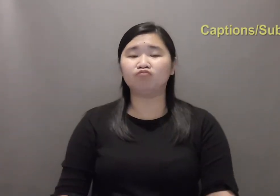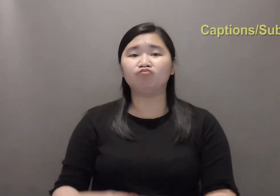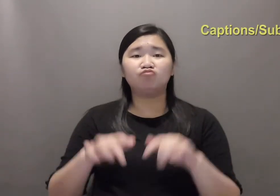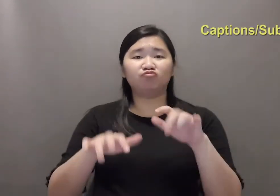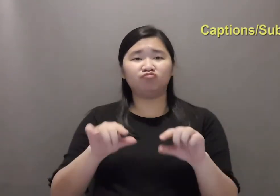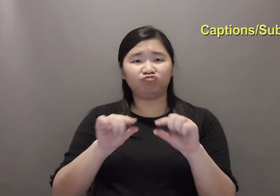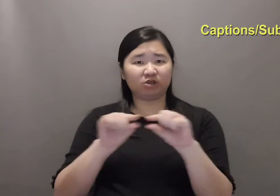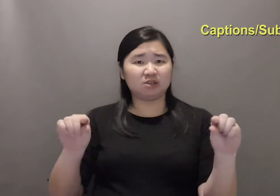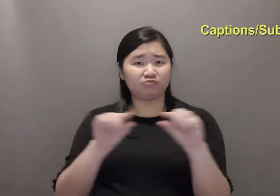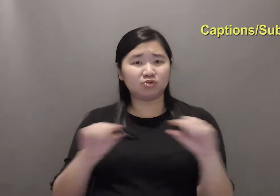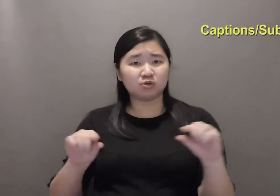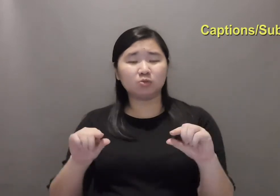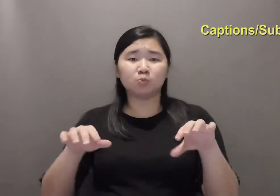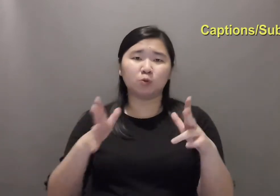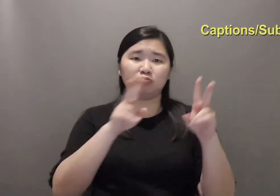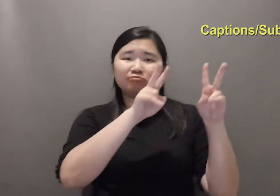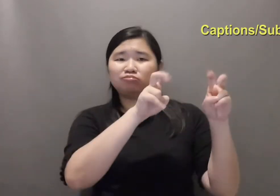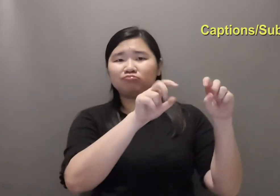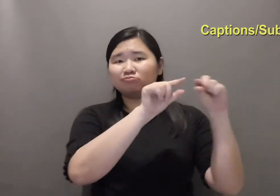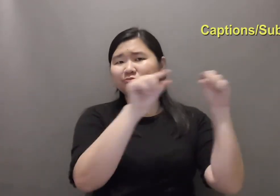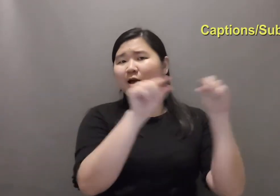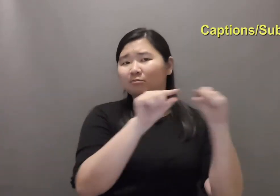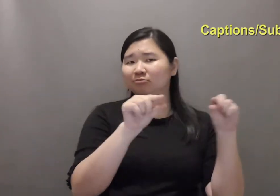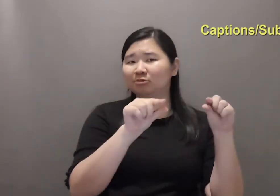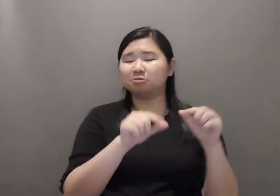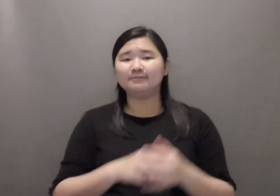Captions/subtitles